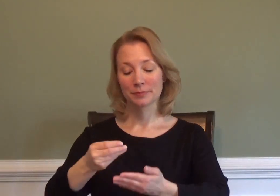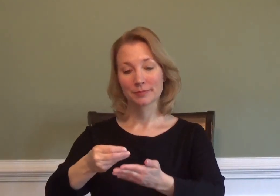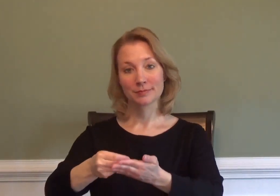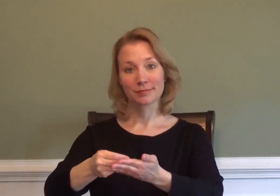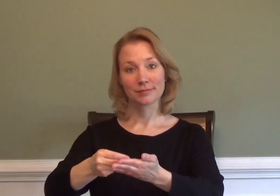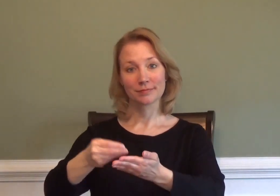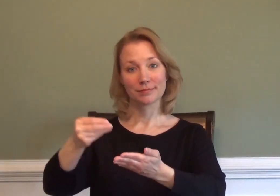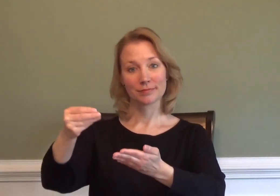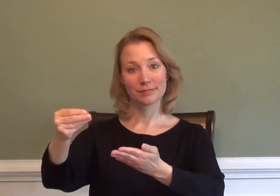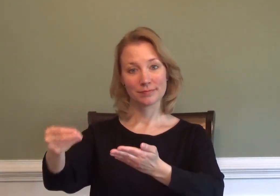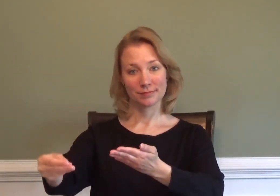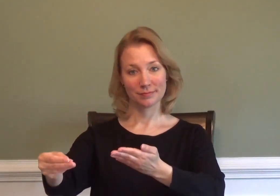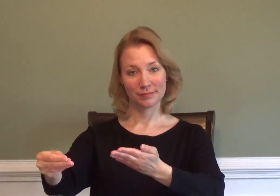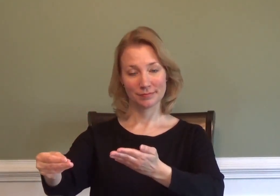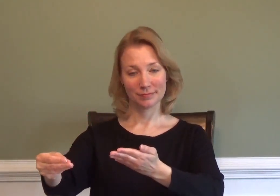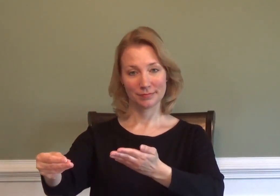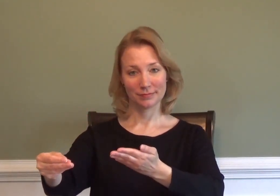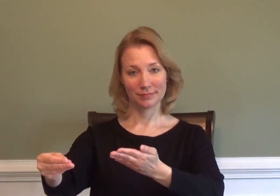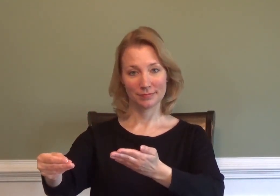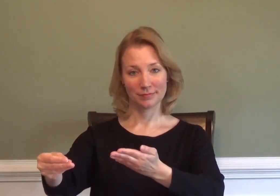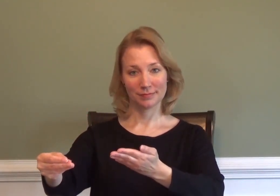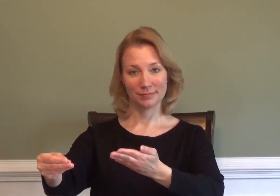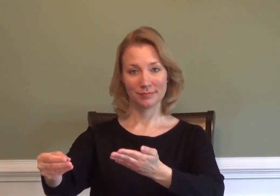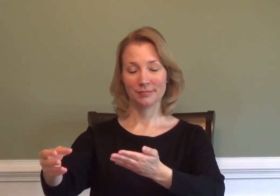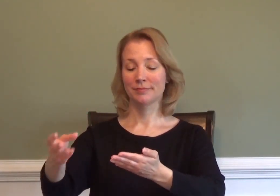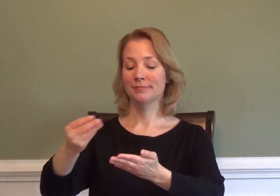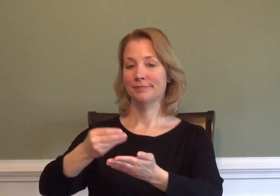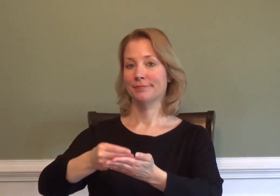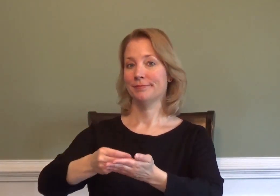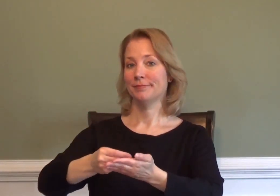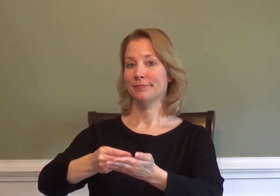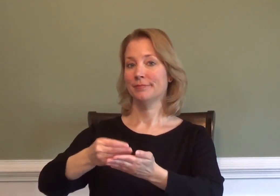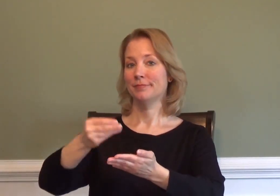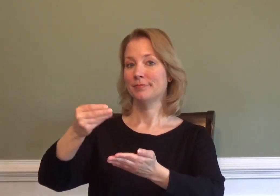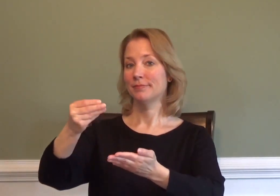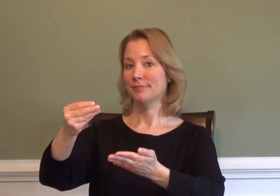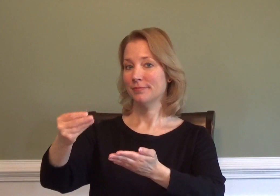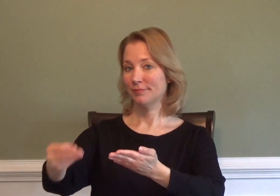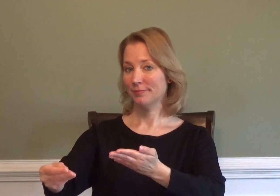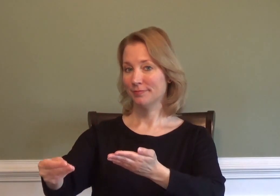BUY